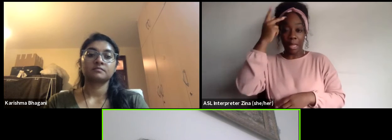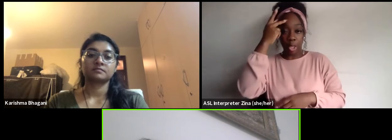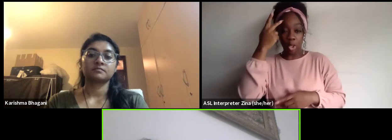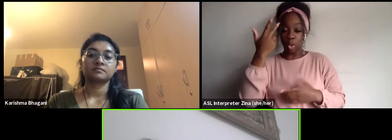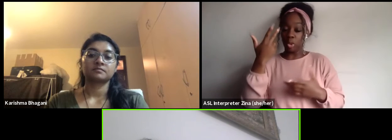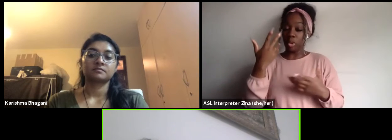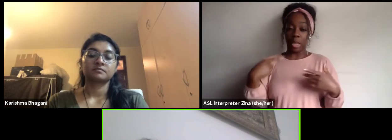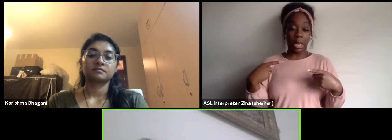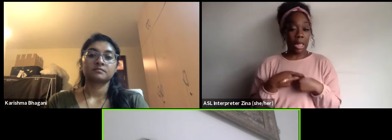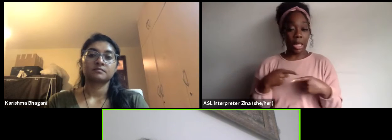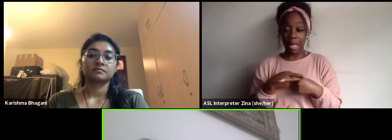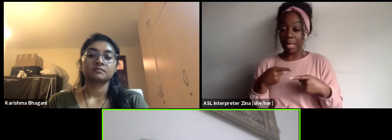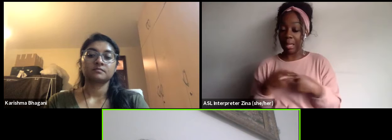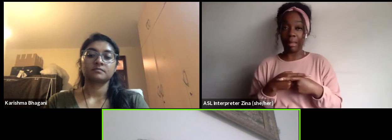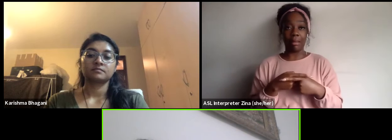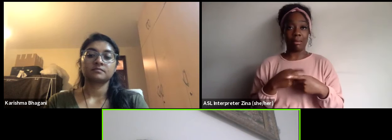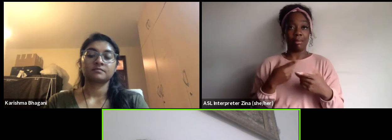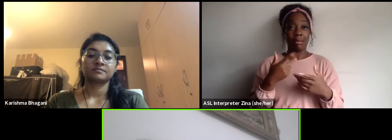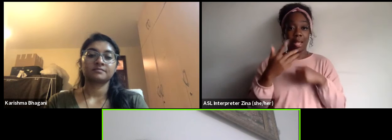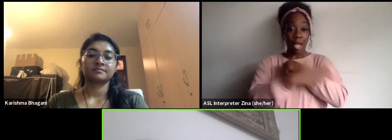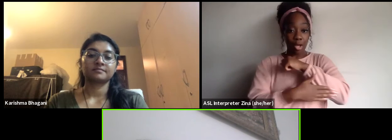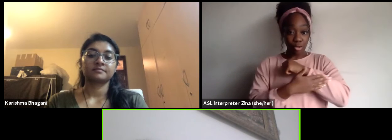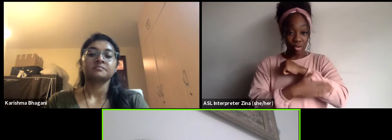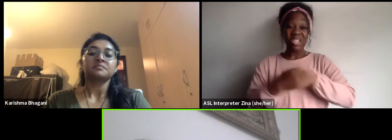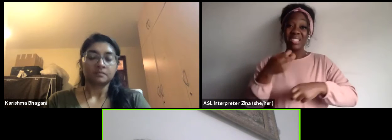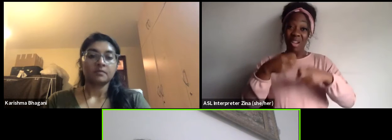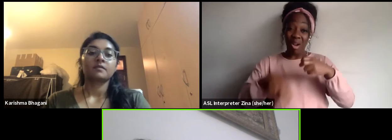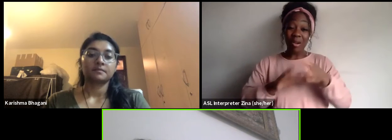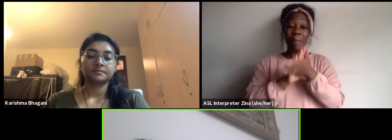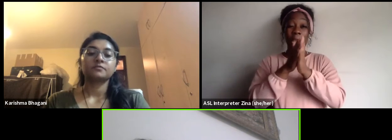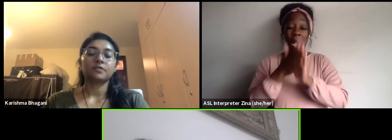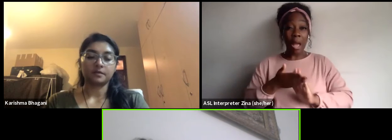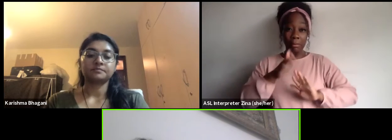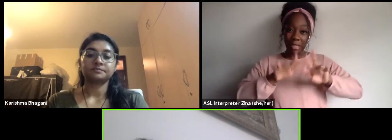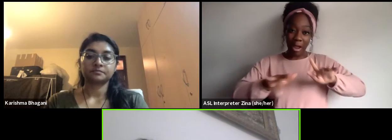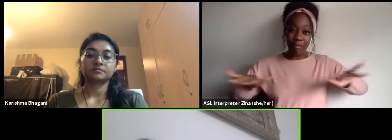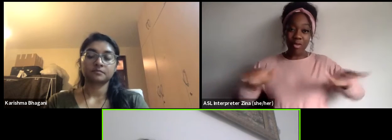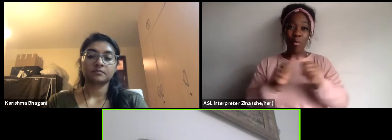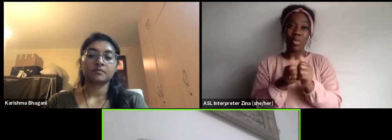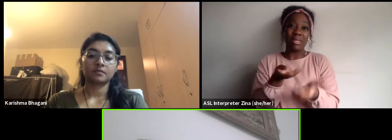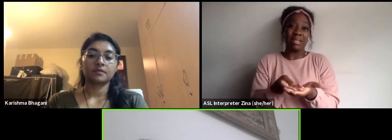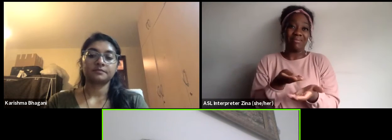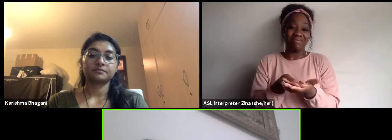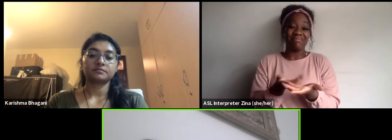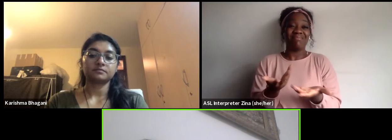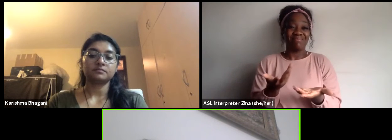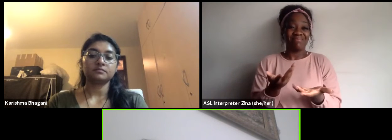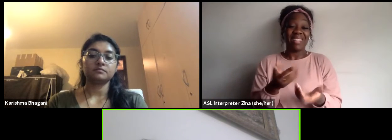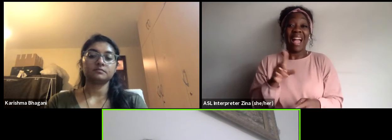at least until this situation change. So if I have an advice work on diversifying